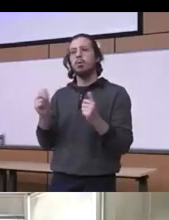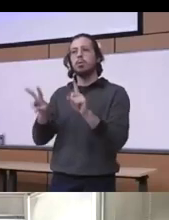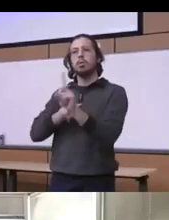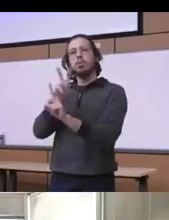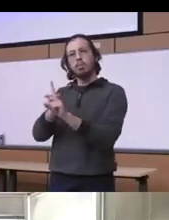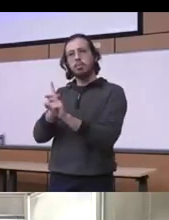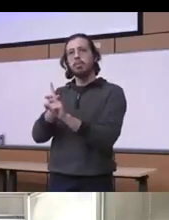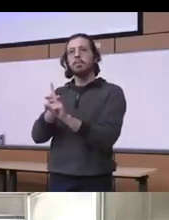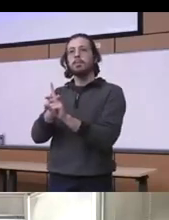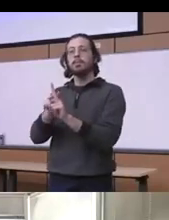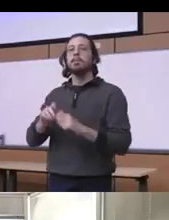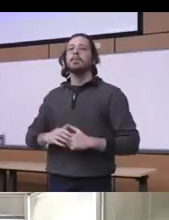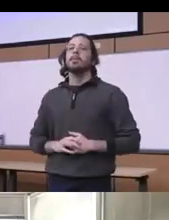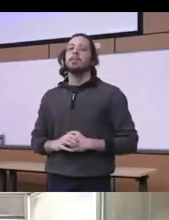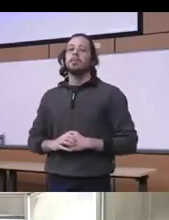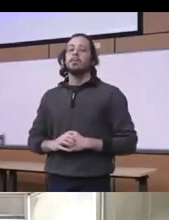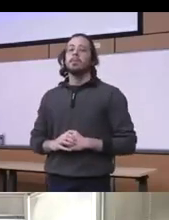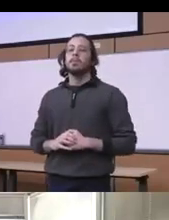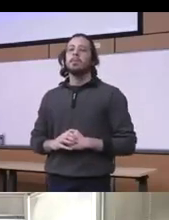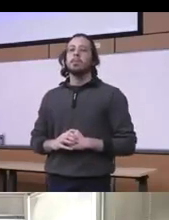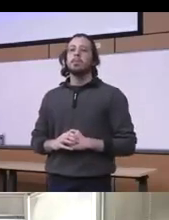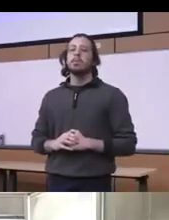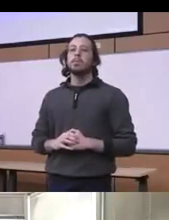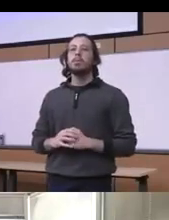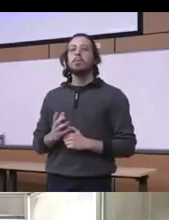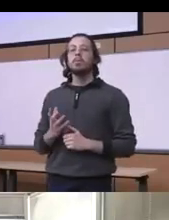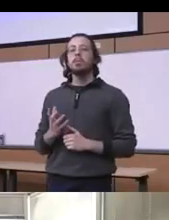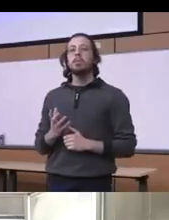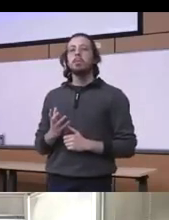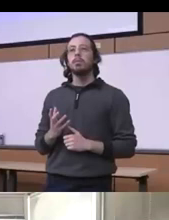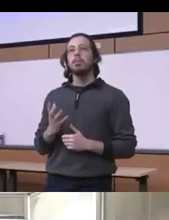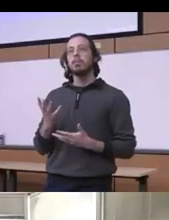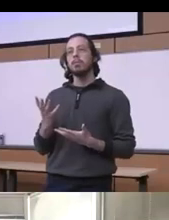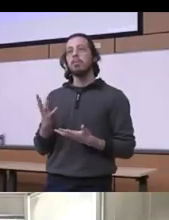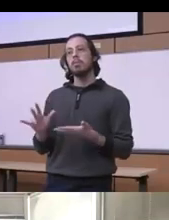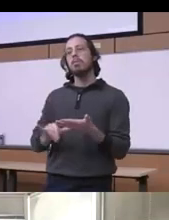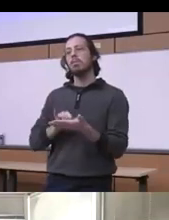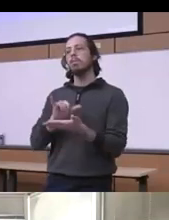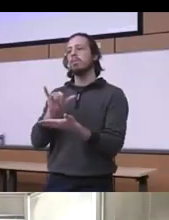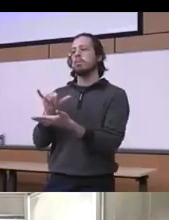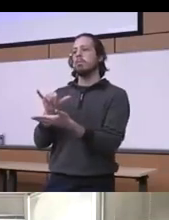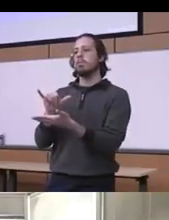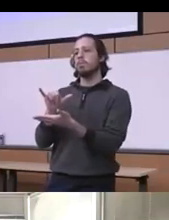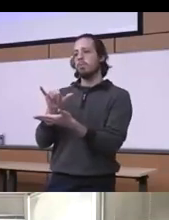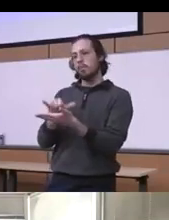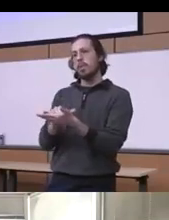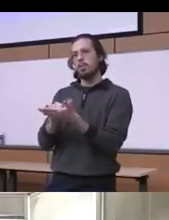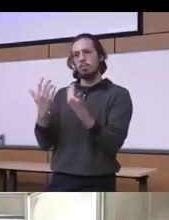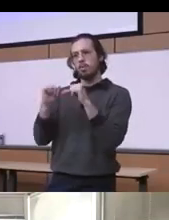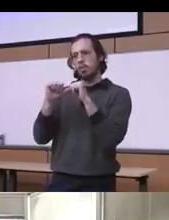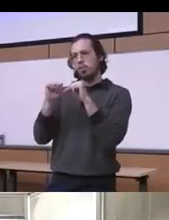uh and which basically continued to be very important to look at at this point in time